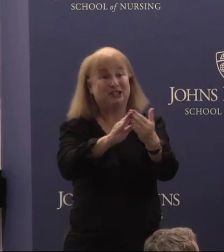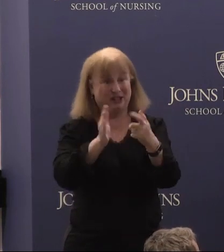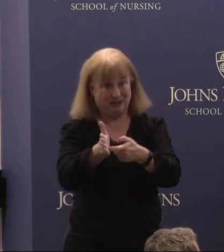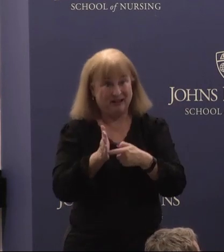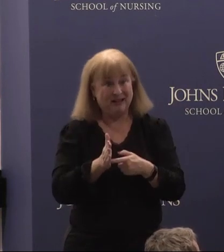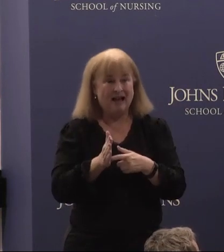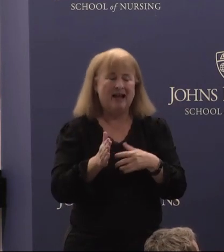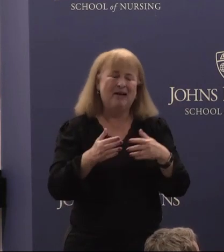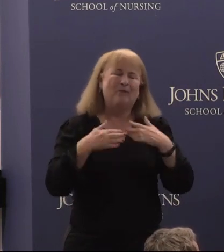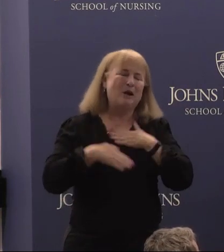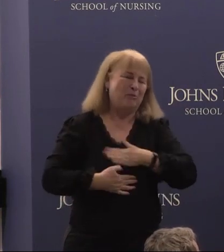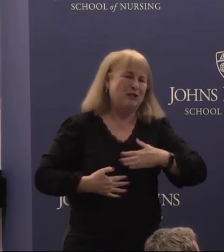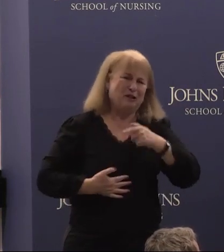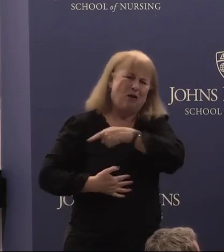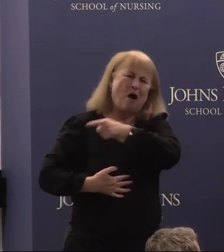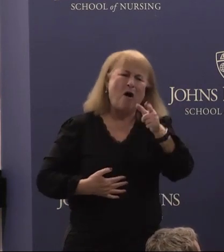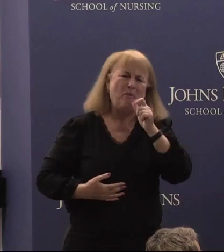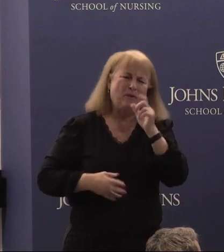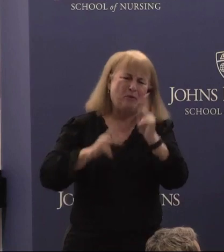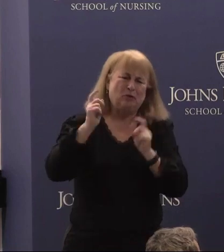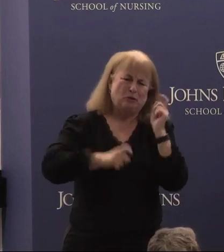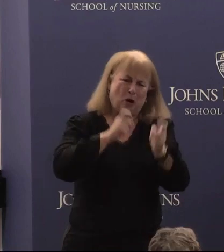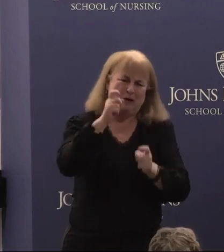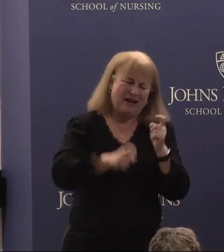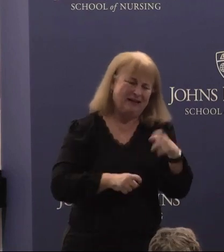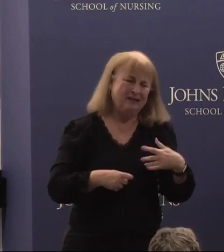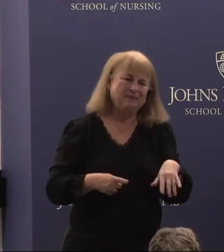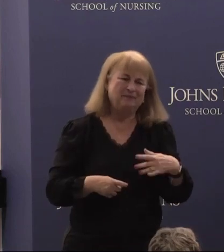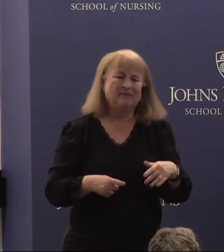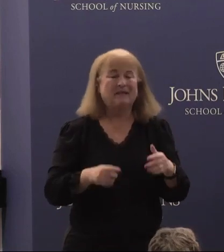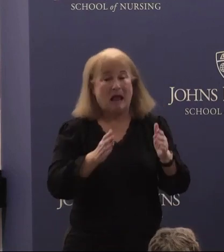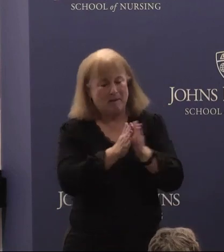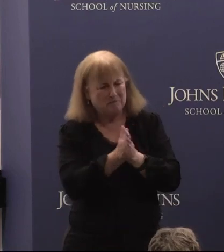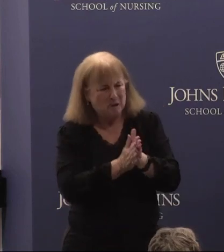we're just so appreciative that people came together and again motivated by the great